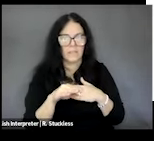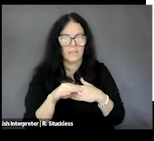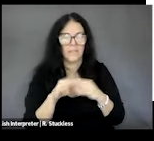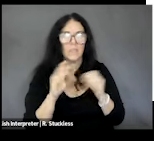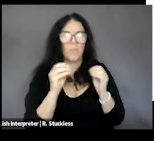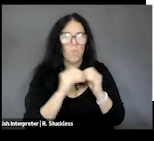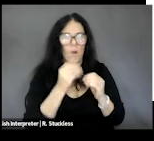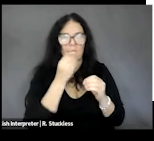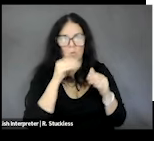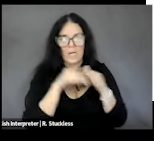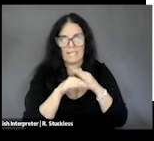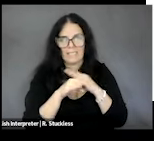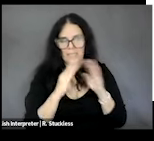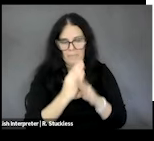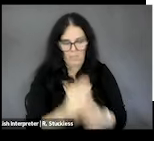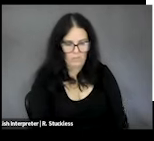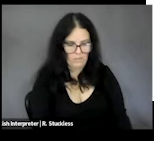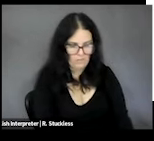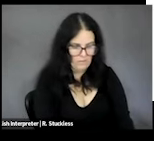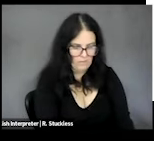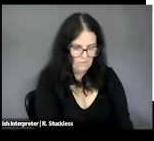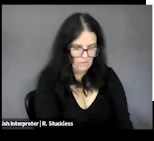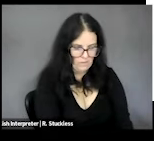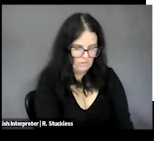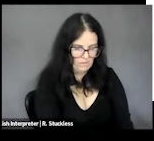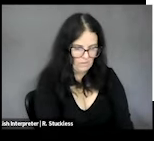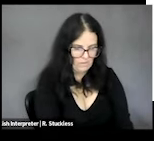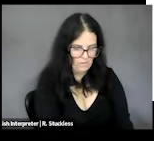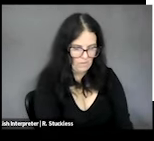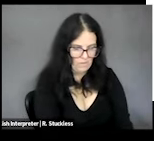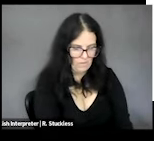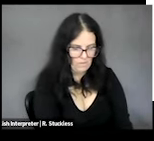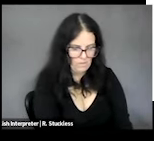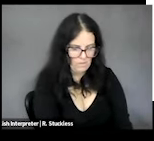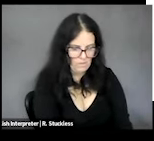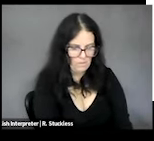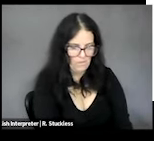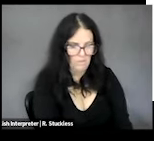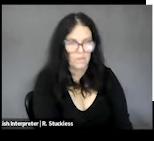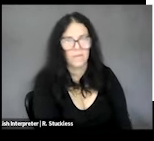barriers, again I can't really talk about every piece of legislation that's important,